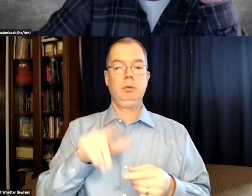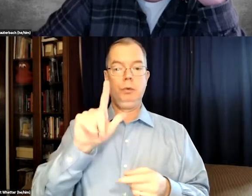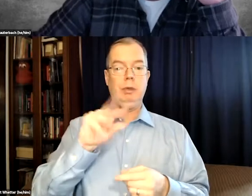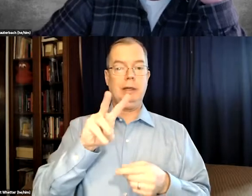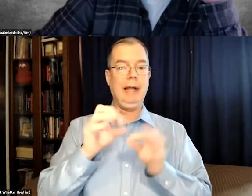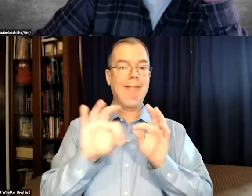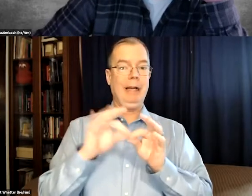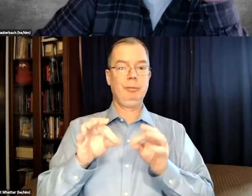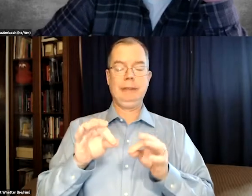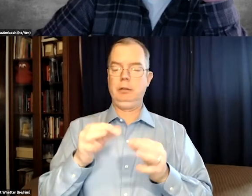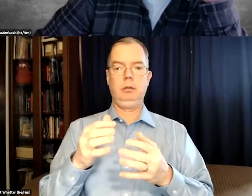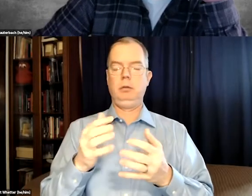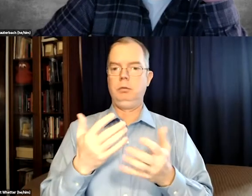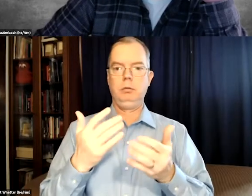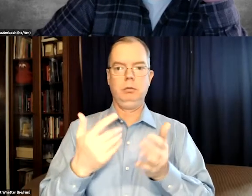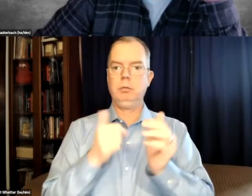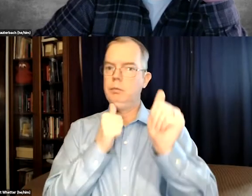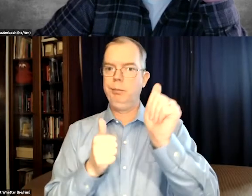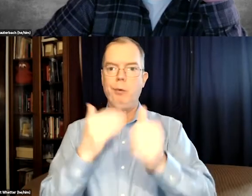And having missing information is not good.